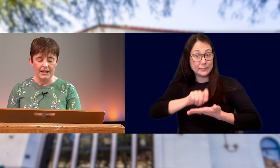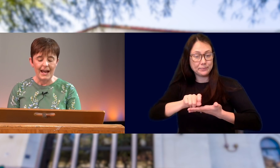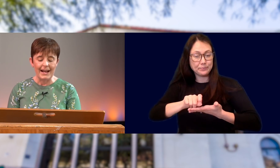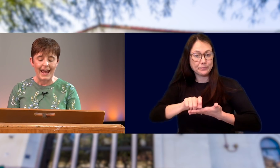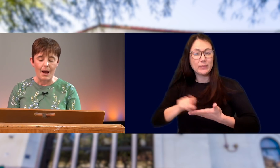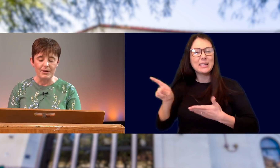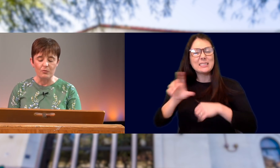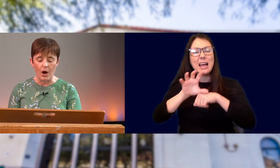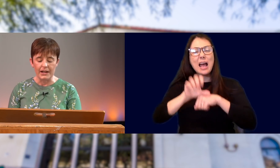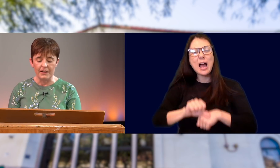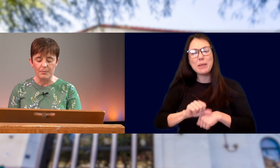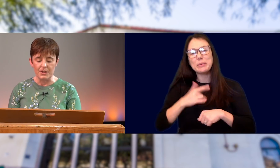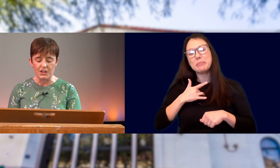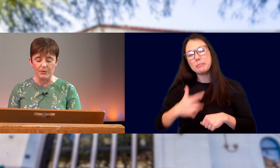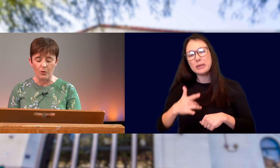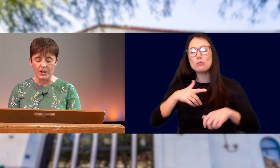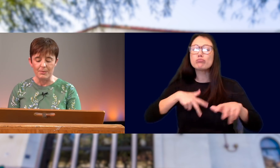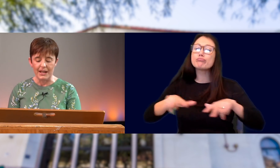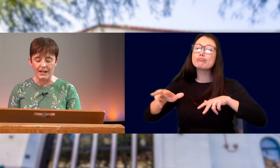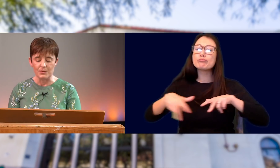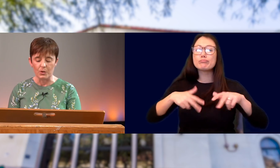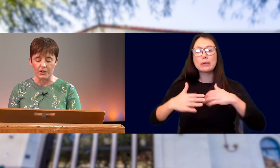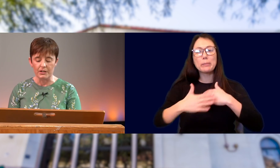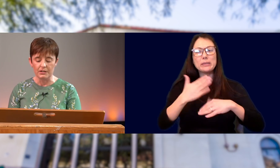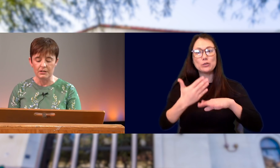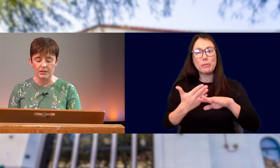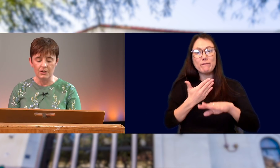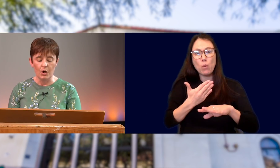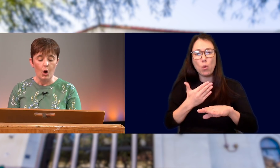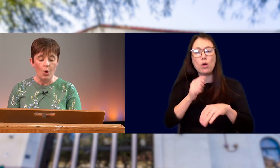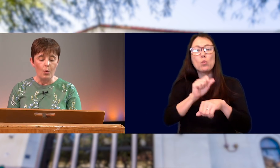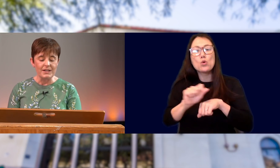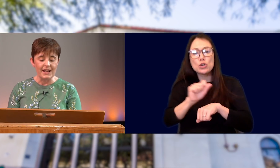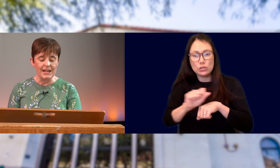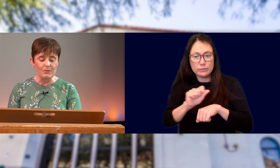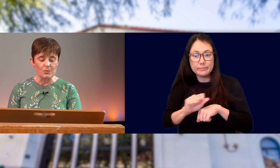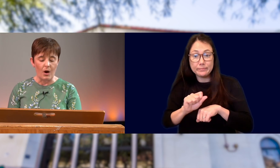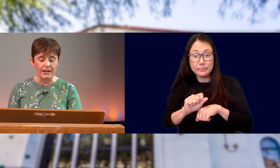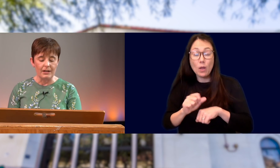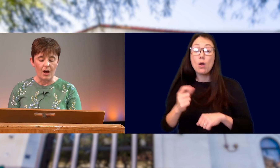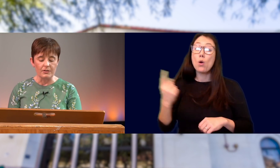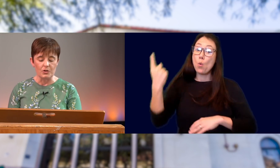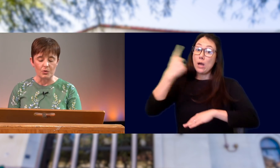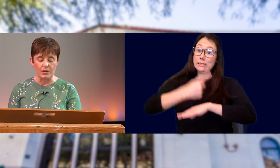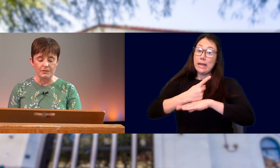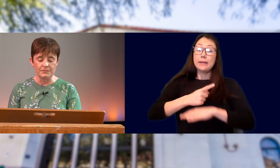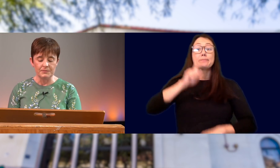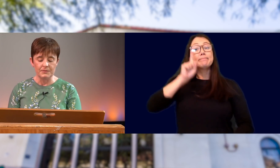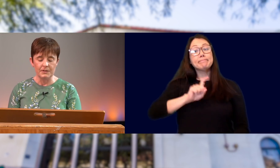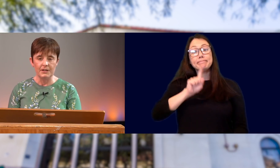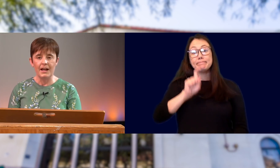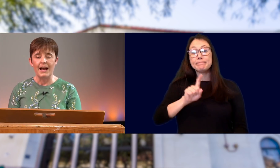HE HAD A HABIT OF WALKING ON THE BEACH BEFORE HE BEGAN HIS WORK. ONE DAY HE WAS WALKING ALONG THE SHORE.